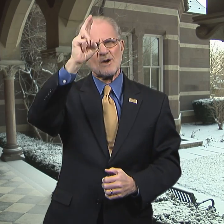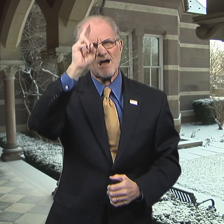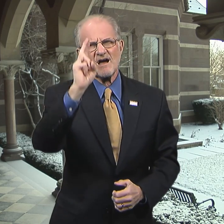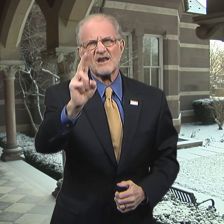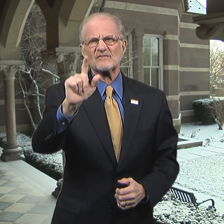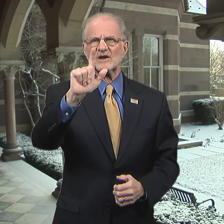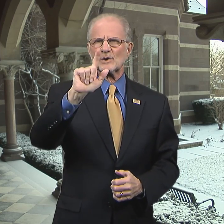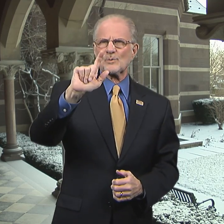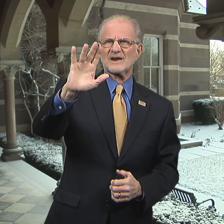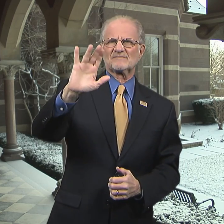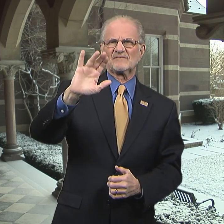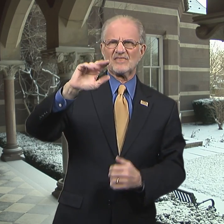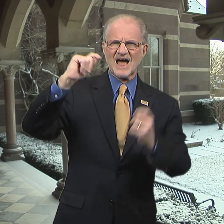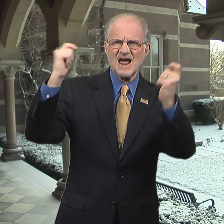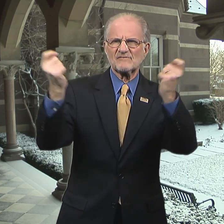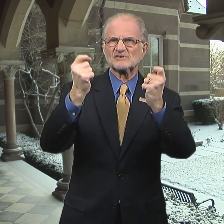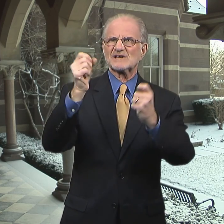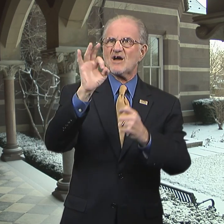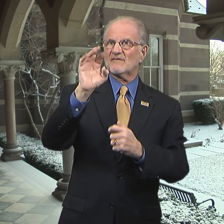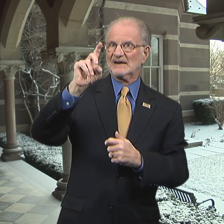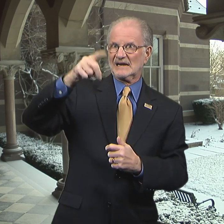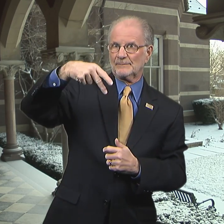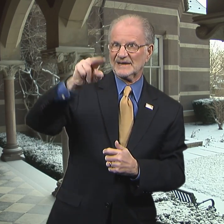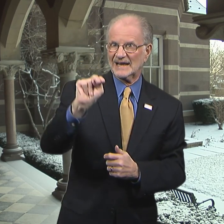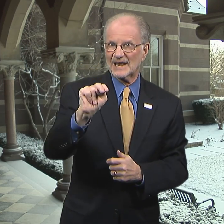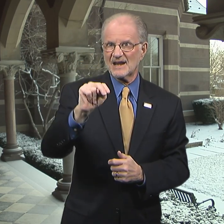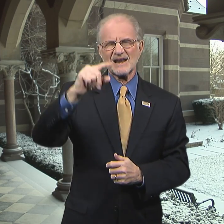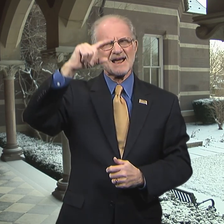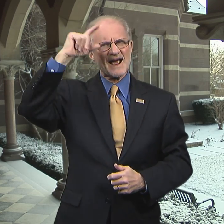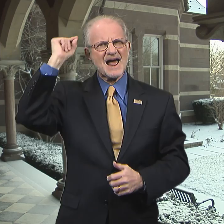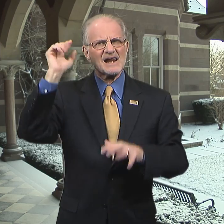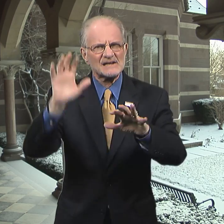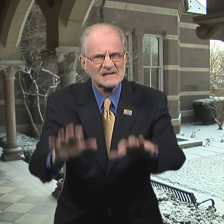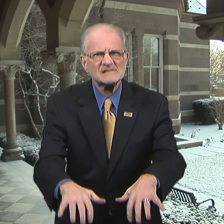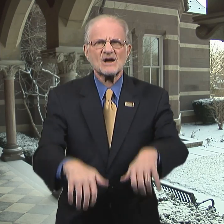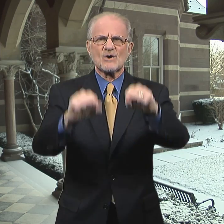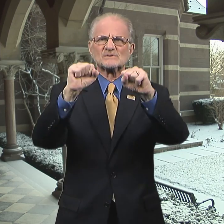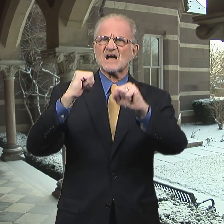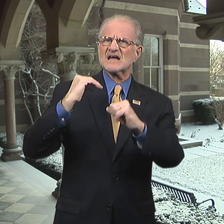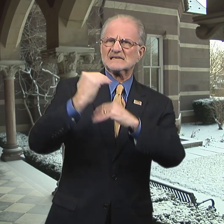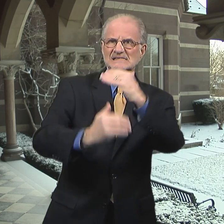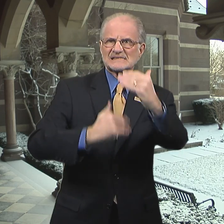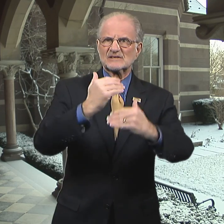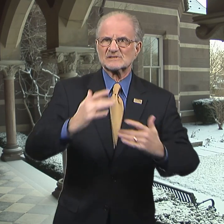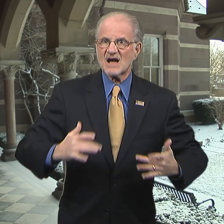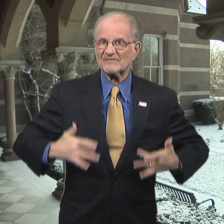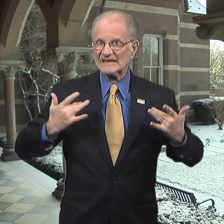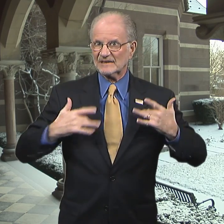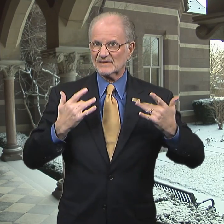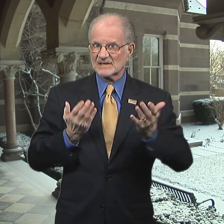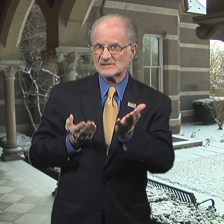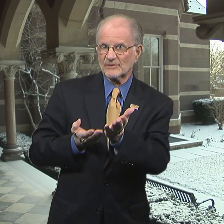To honor the 25th anniversary of DPN, Gallaudet is hosting a series of events